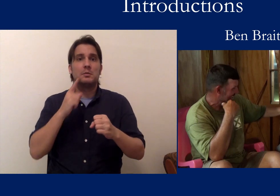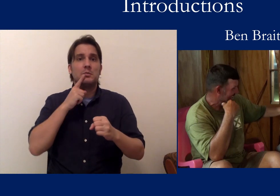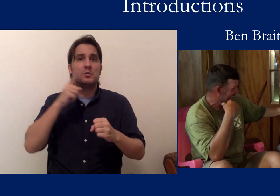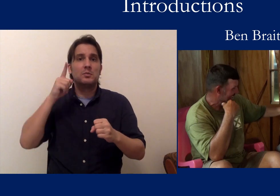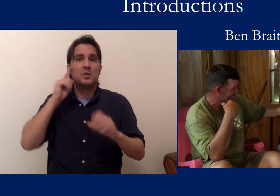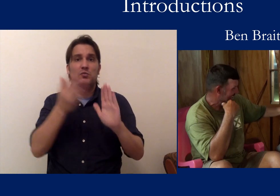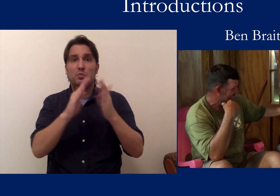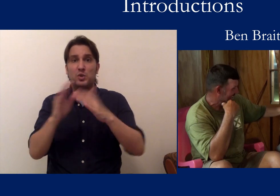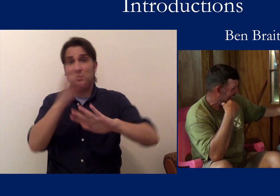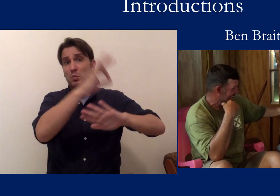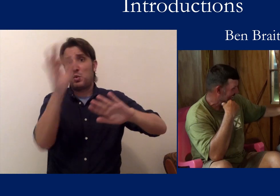deaf communities around the Caribbean.